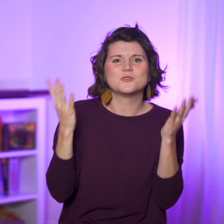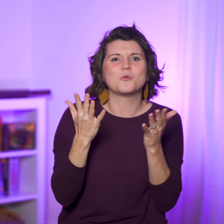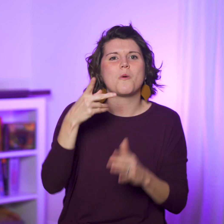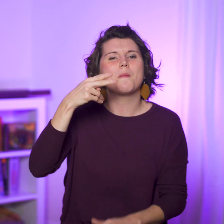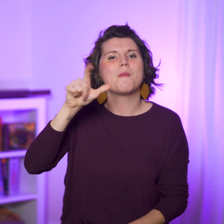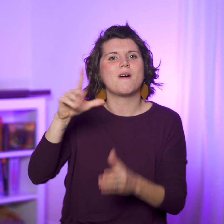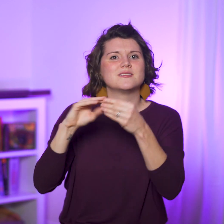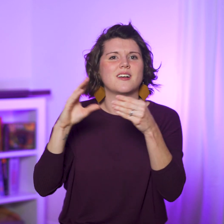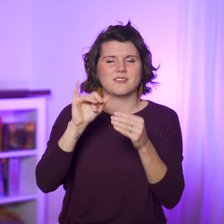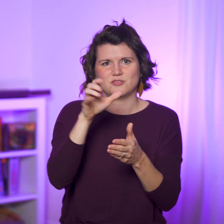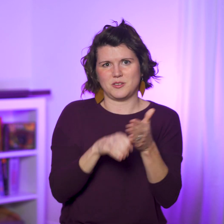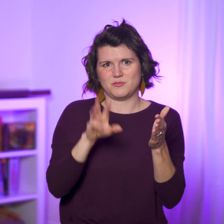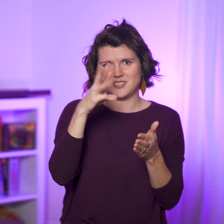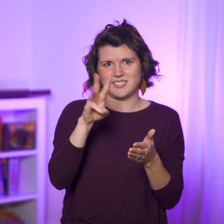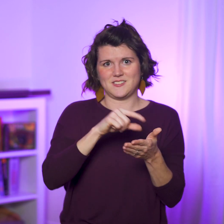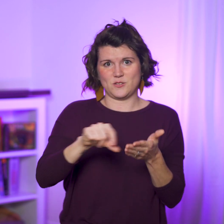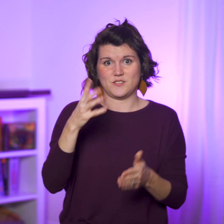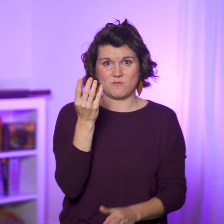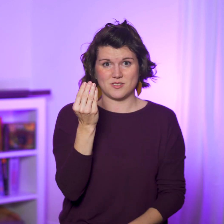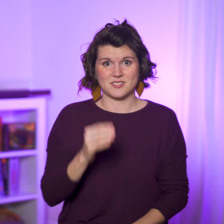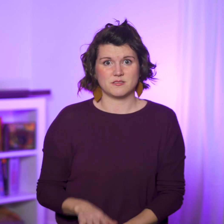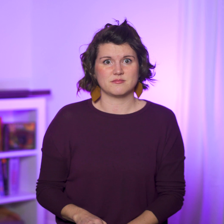to what was said by Paul” (16:14).